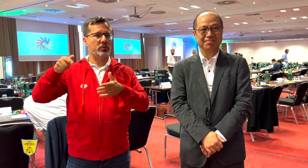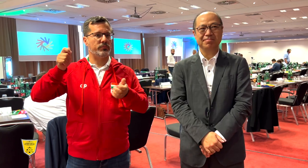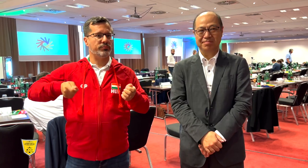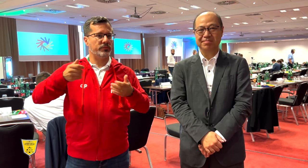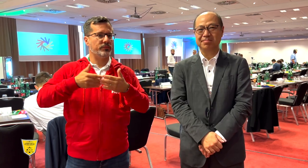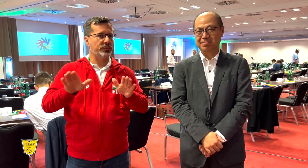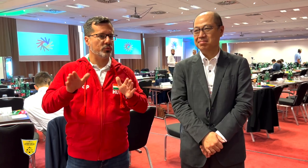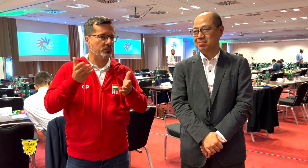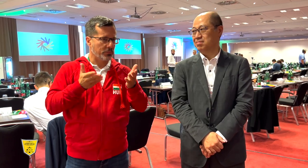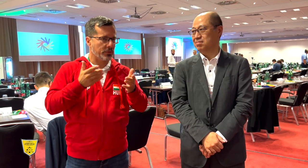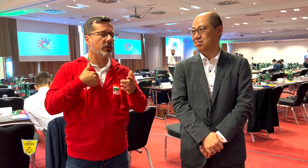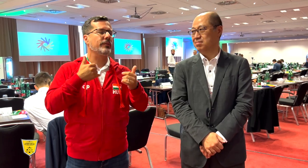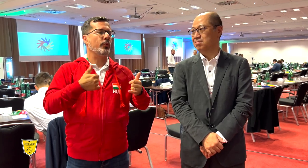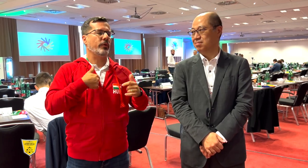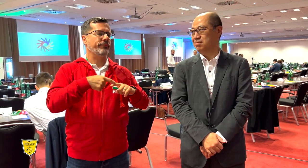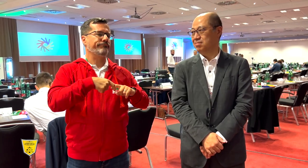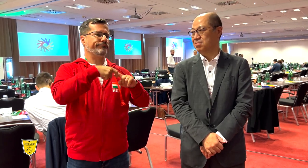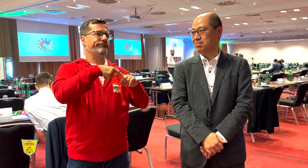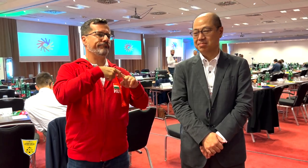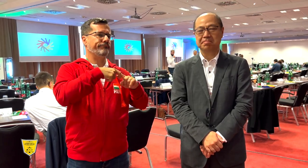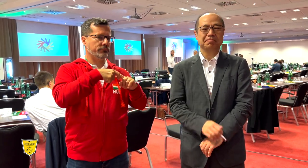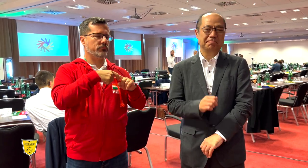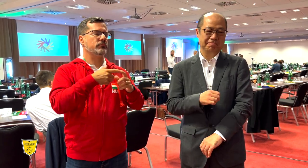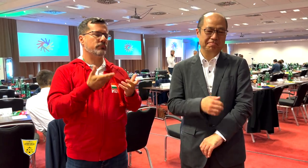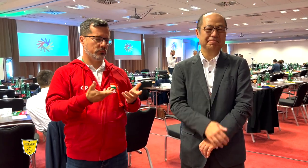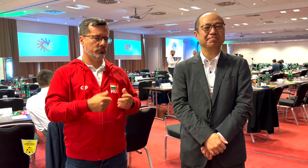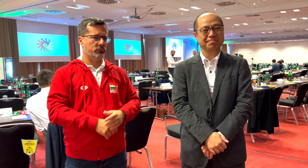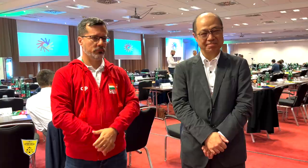But for now, we hold off our investigation.